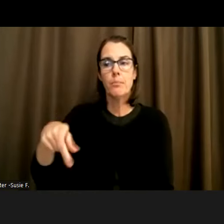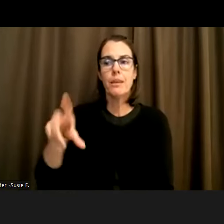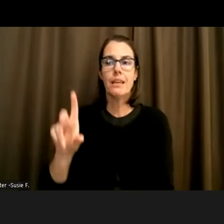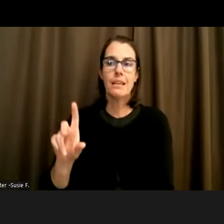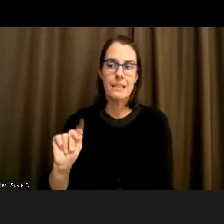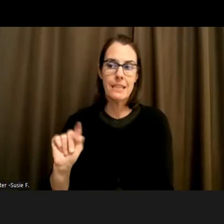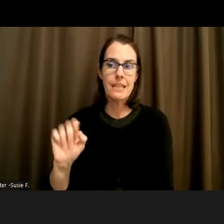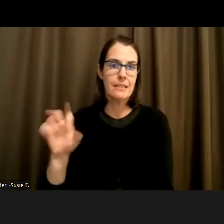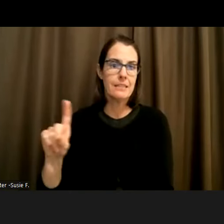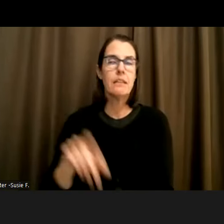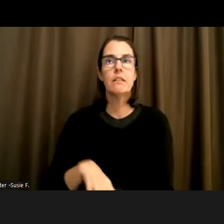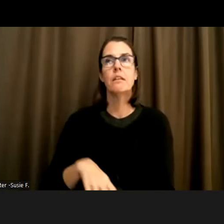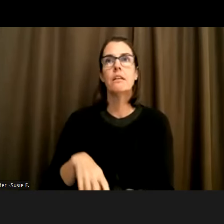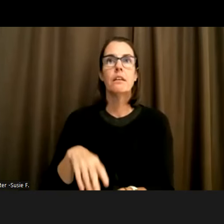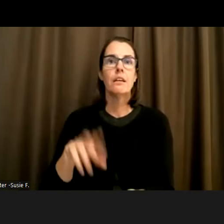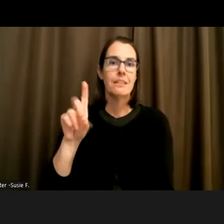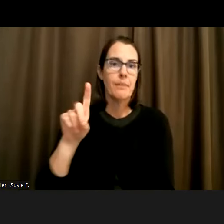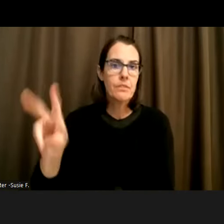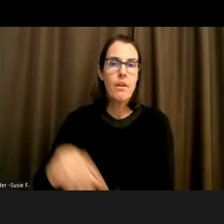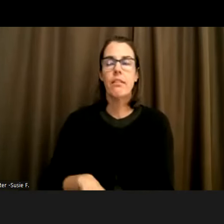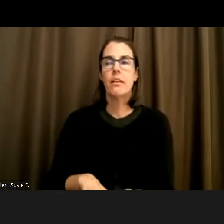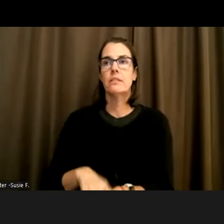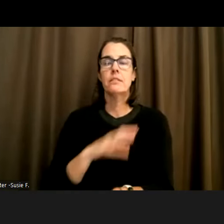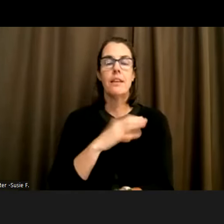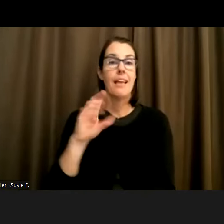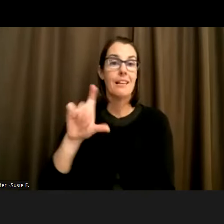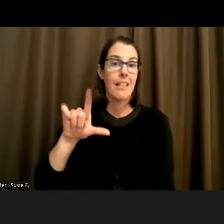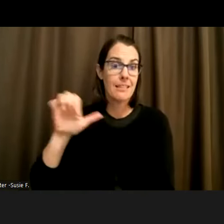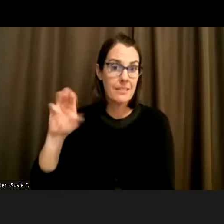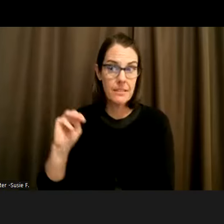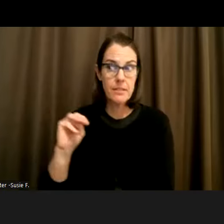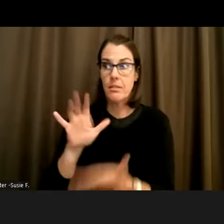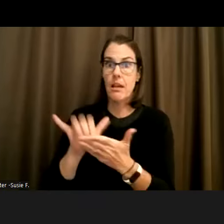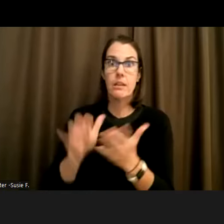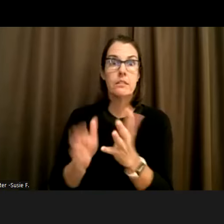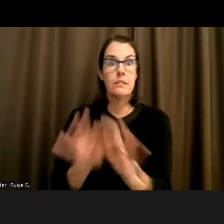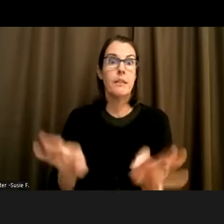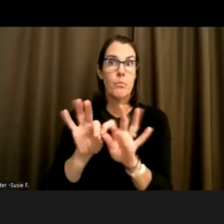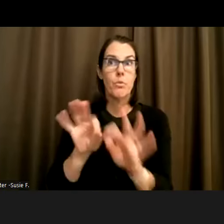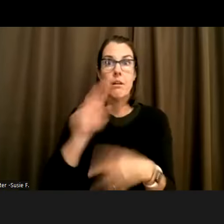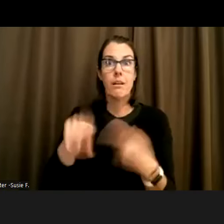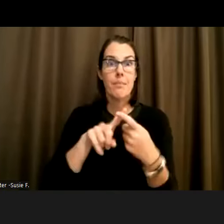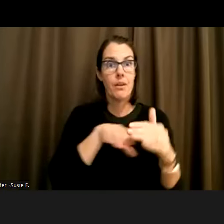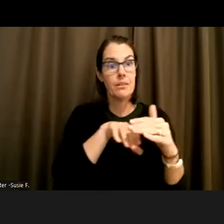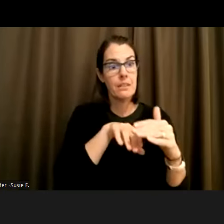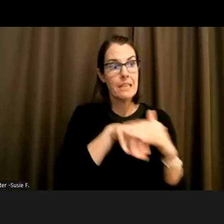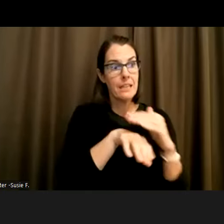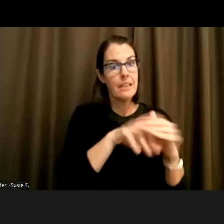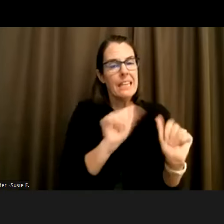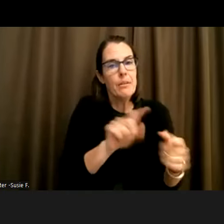that class in plays with this as well. Class is so important when we're talking about the ability of like accessing disability services and how that affects people of different